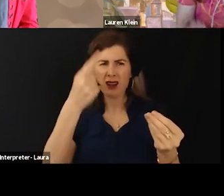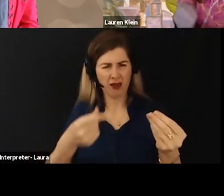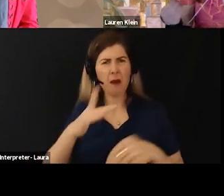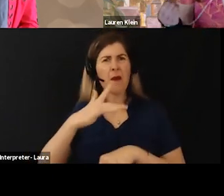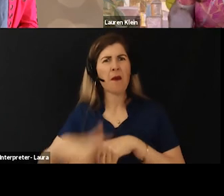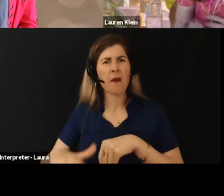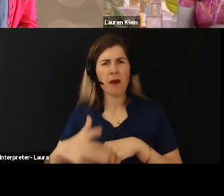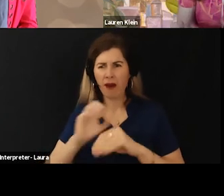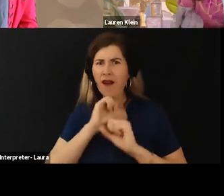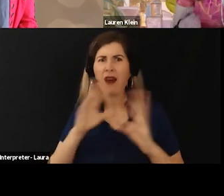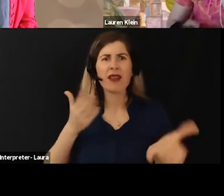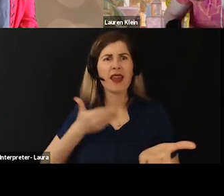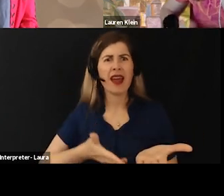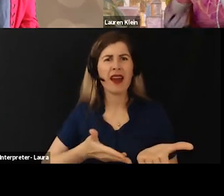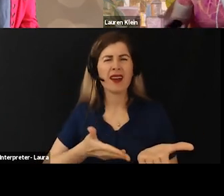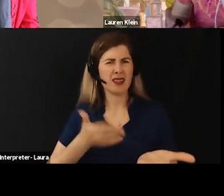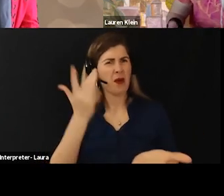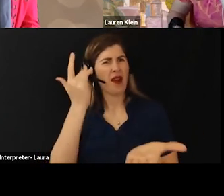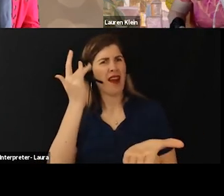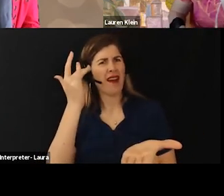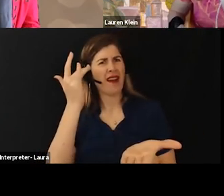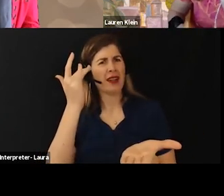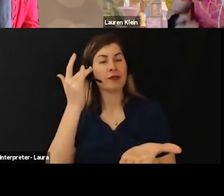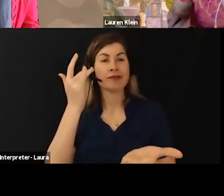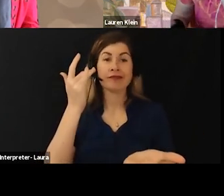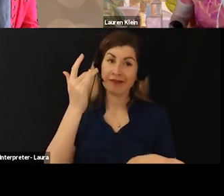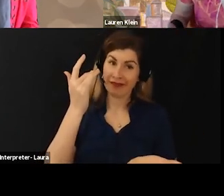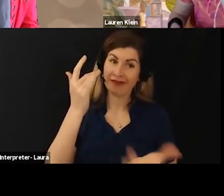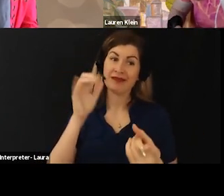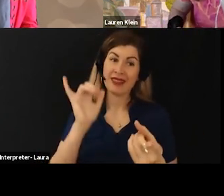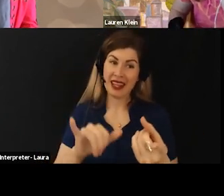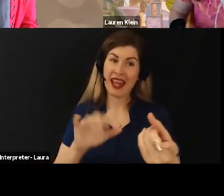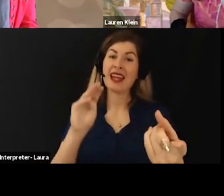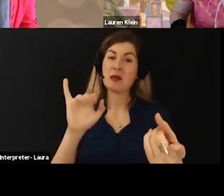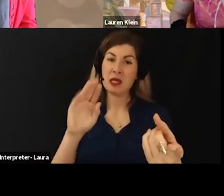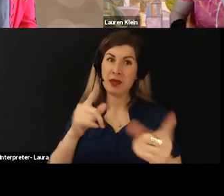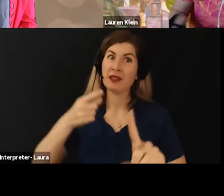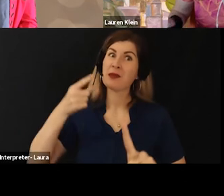And the reason they're empty and this is the point that oh hon makes and writing as well.